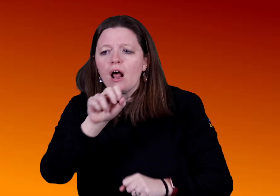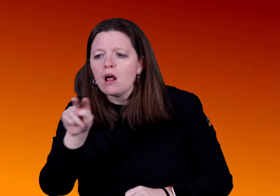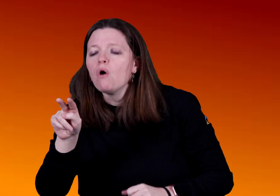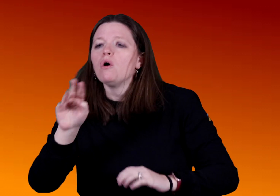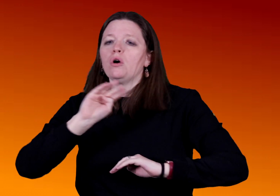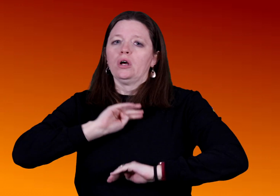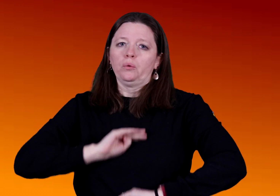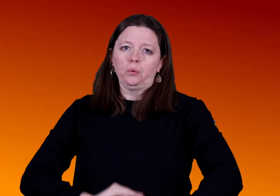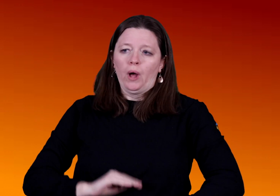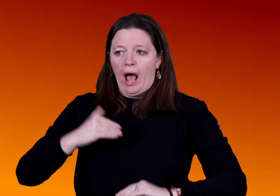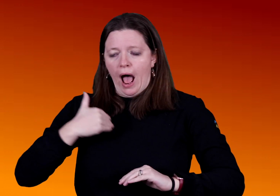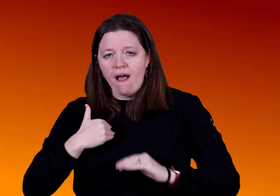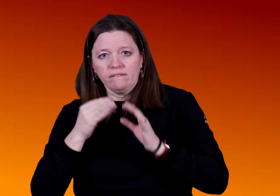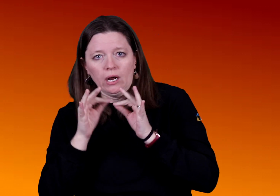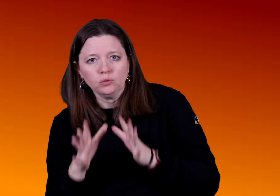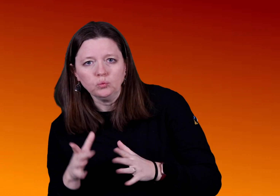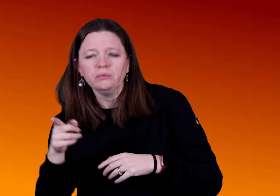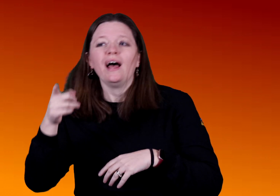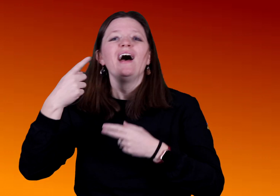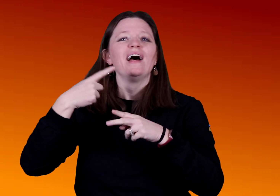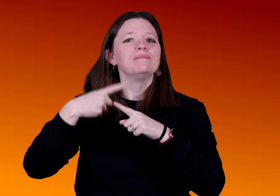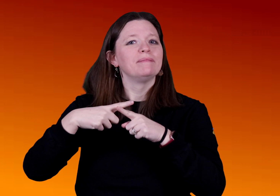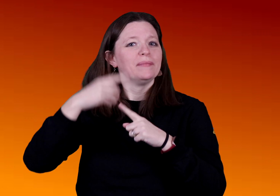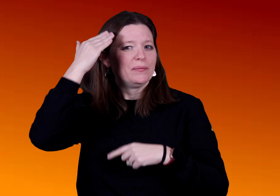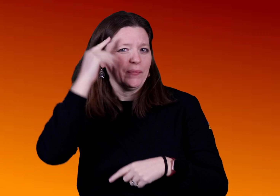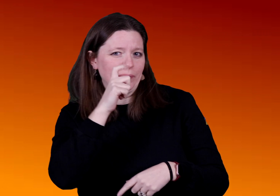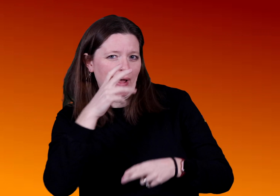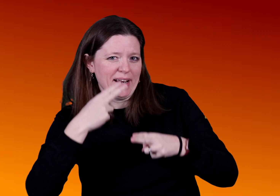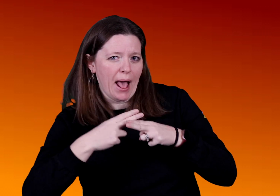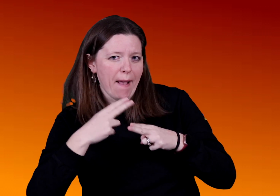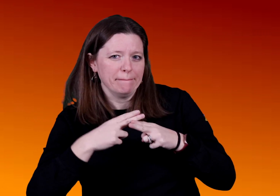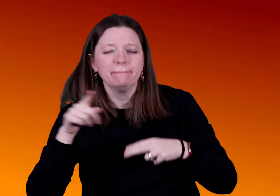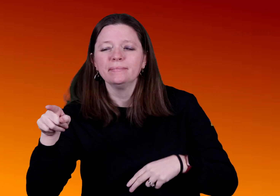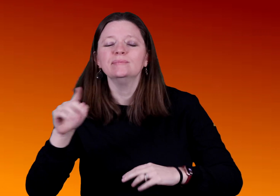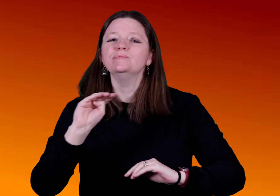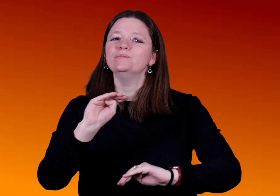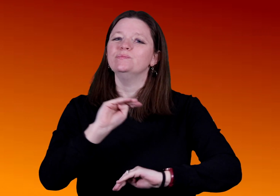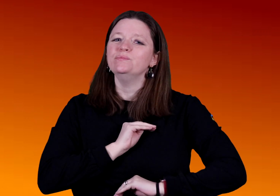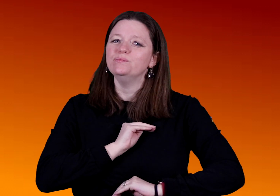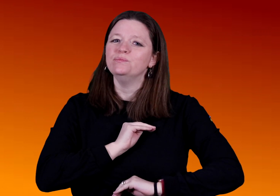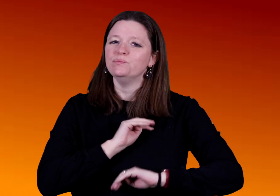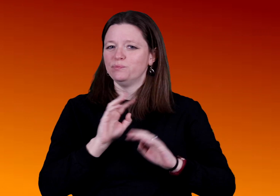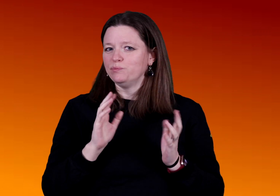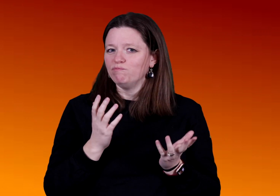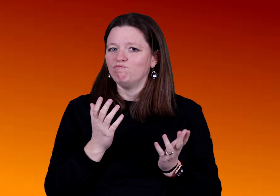appointments with what you have scheduled. You can see if you have an interpreter for each appointment and who the interpreter will be,